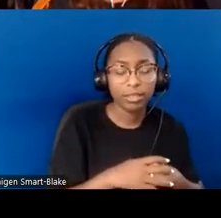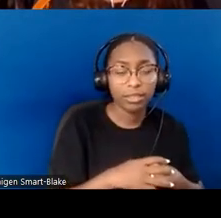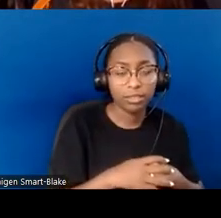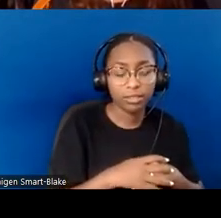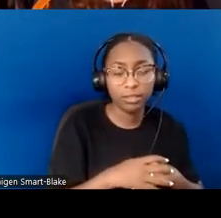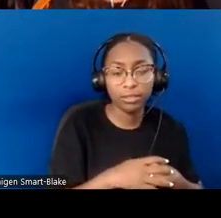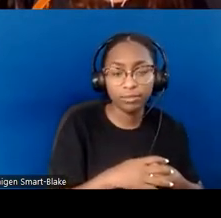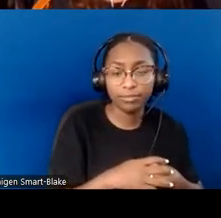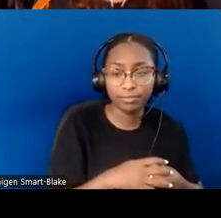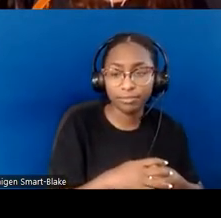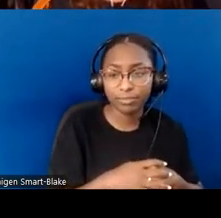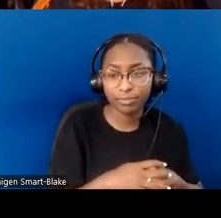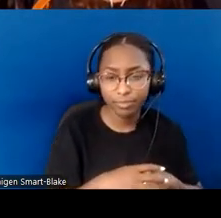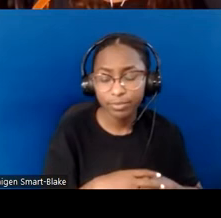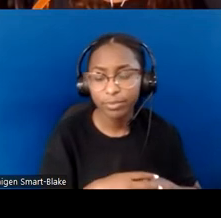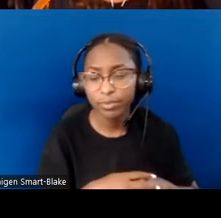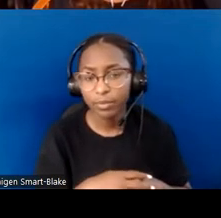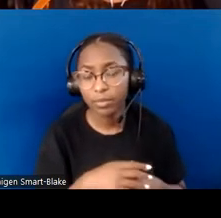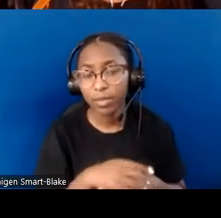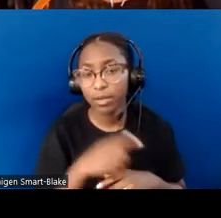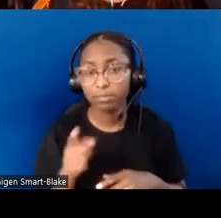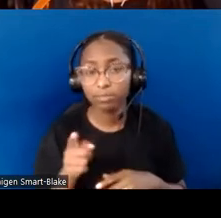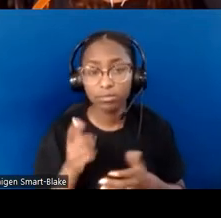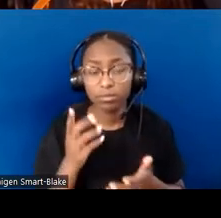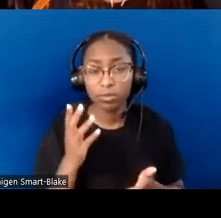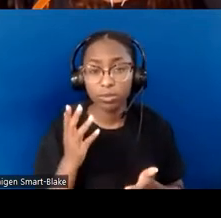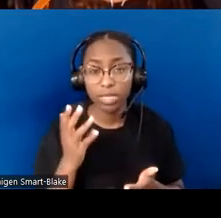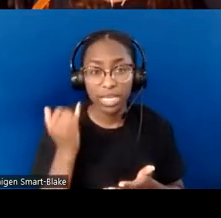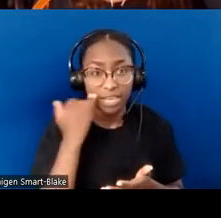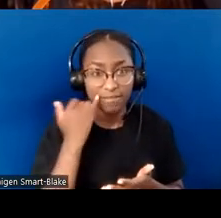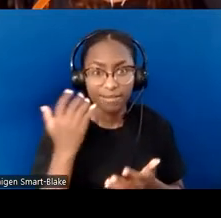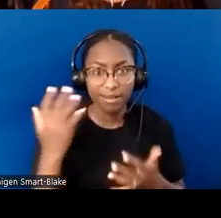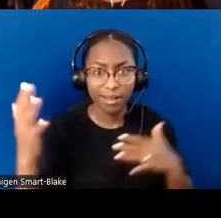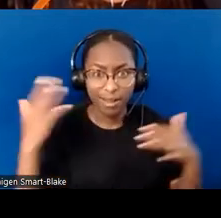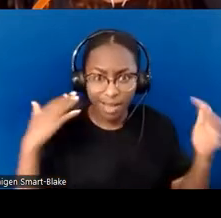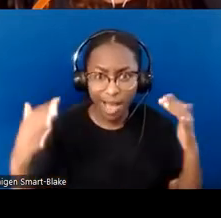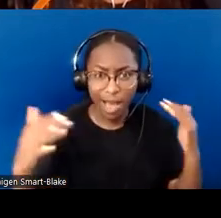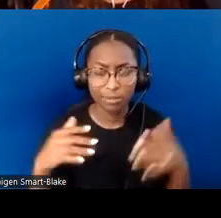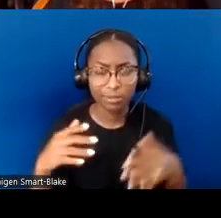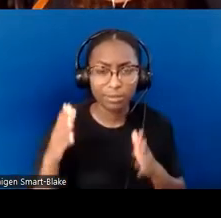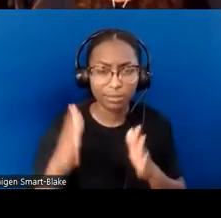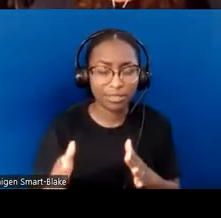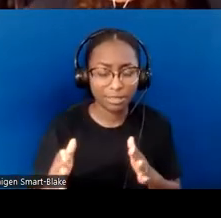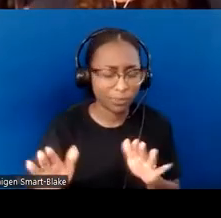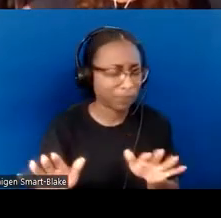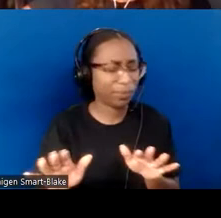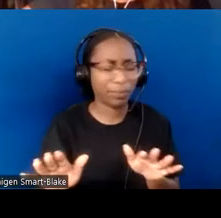and someone who doesn't have control of making loud noises. ...As we plan inclusive worship and fellowship,